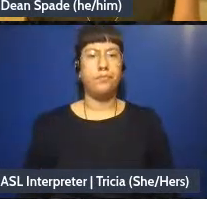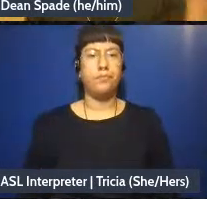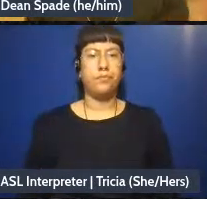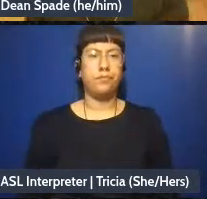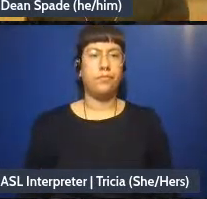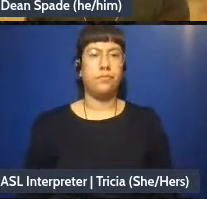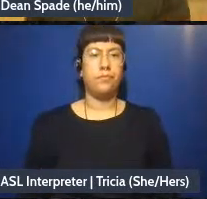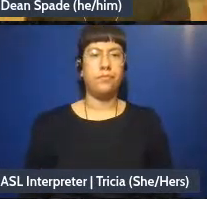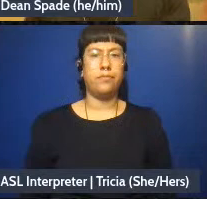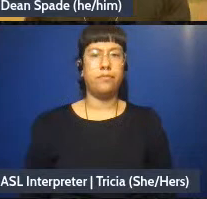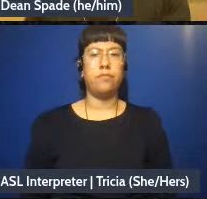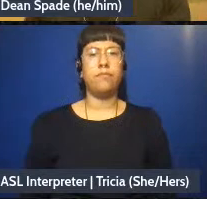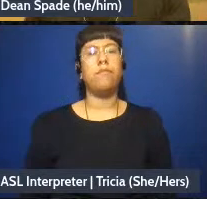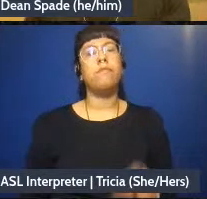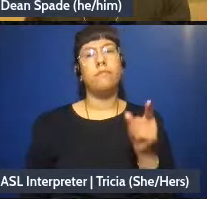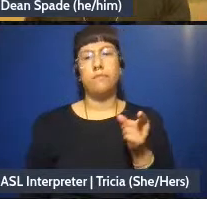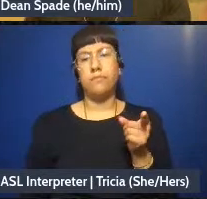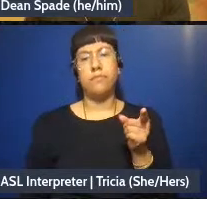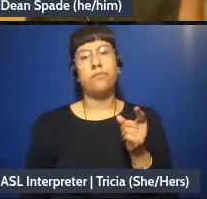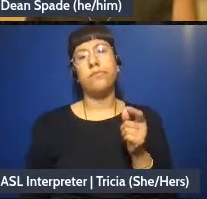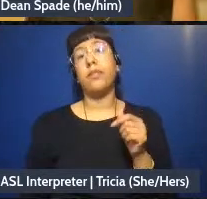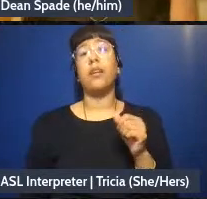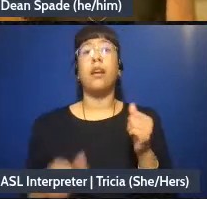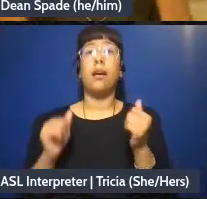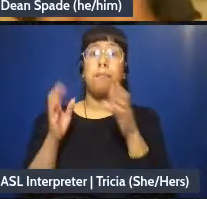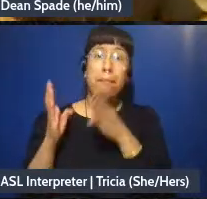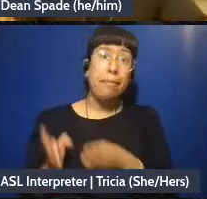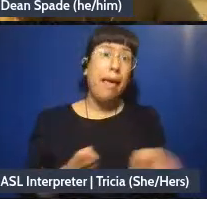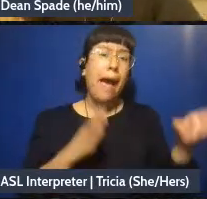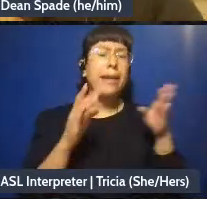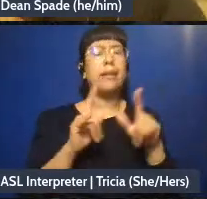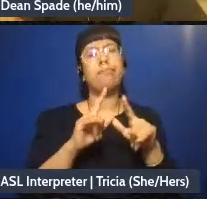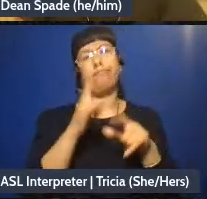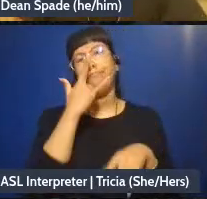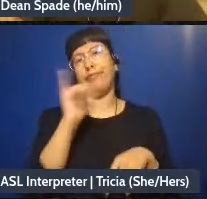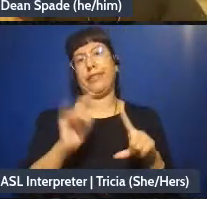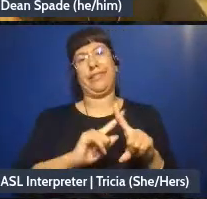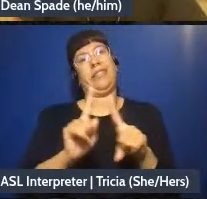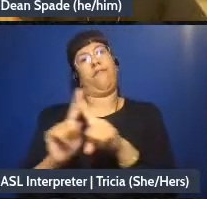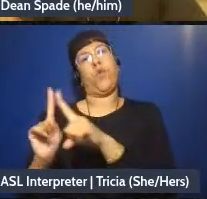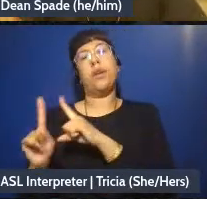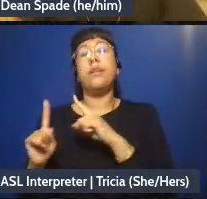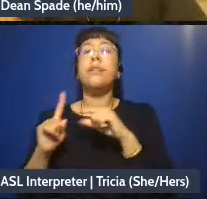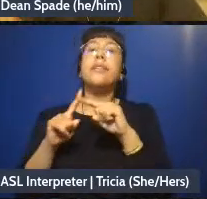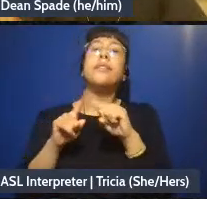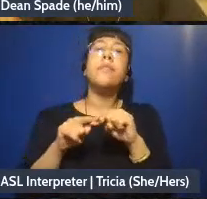There's a lot of different ways to do planning that depend on what stage your group is in.